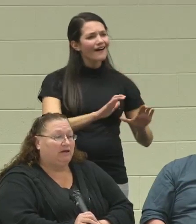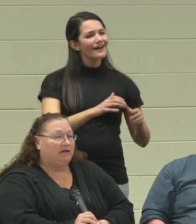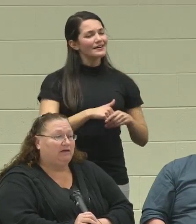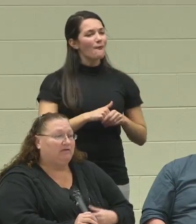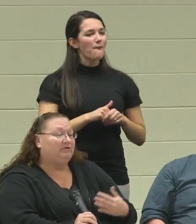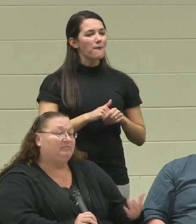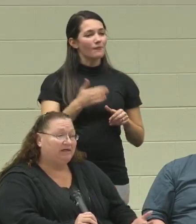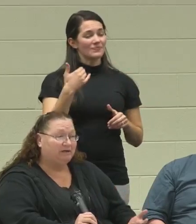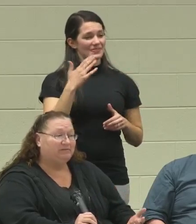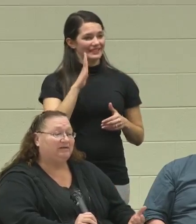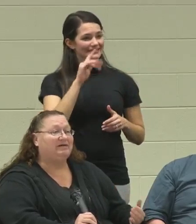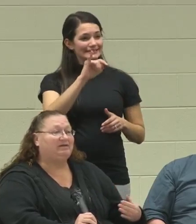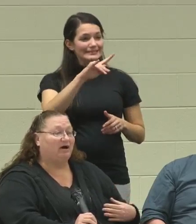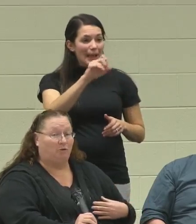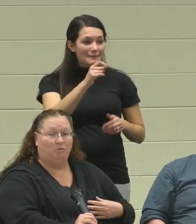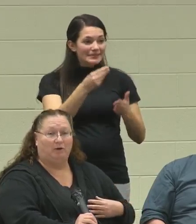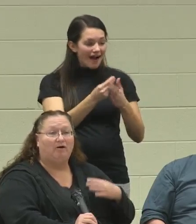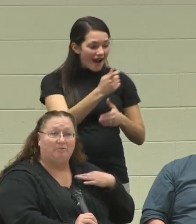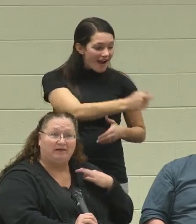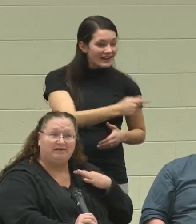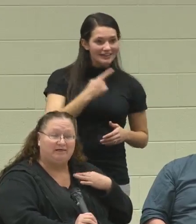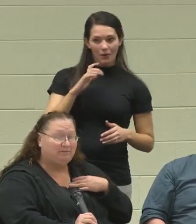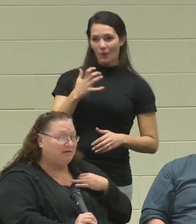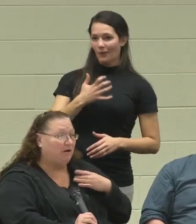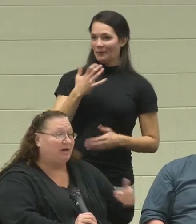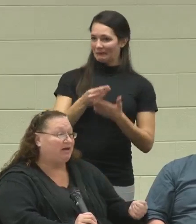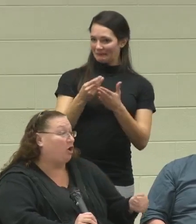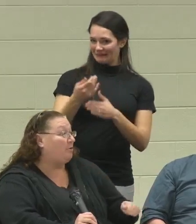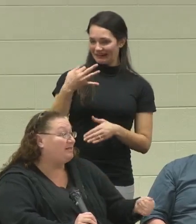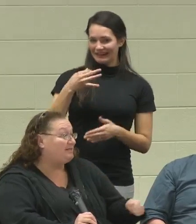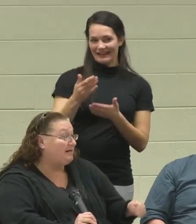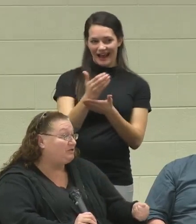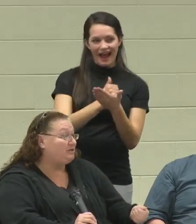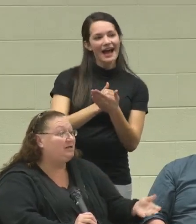They give him tips and he thought, "Oh, wow! I'm getting tips now. I'm making omelette station.